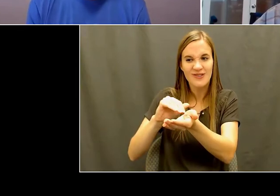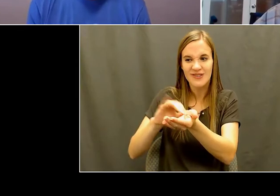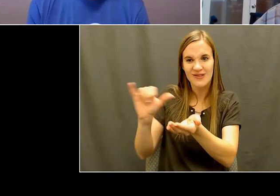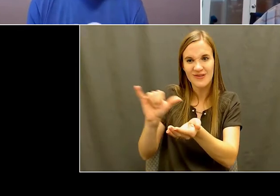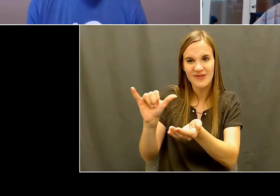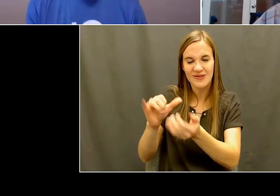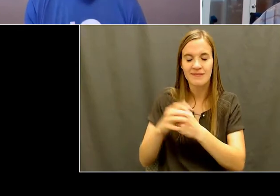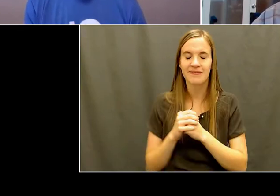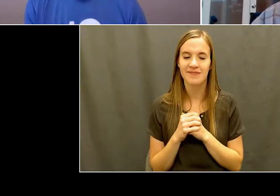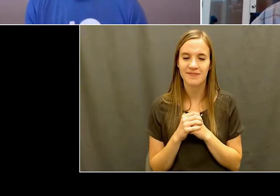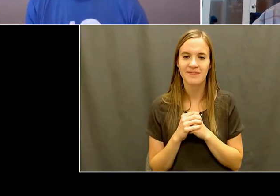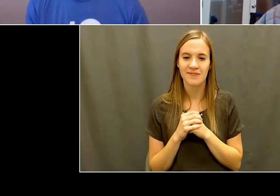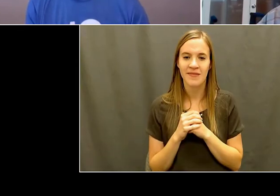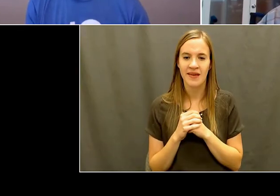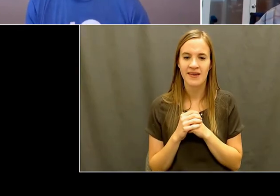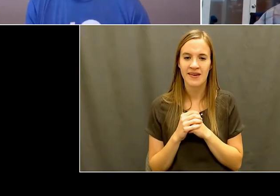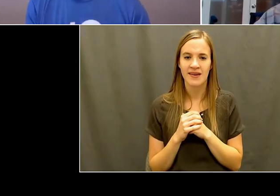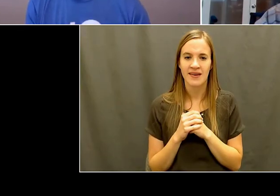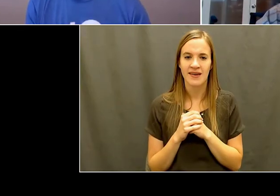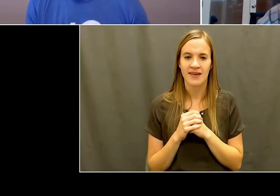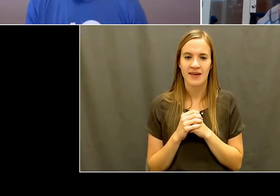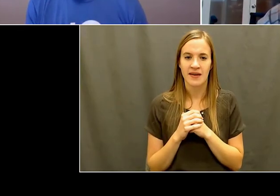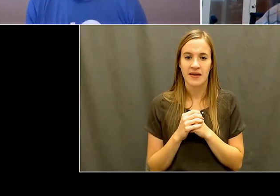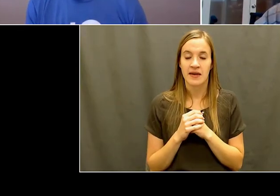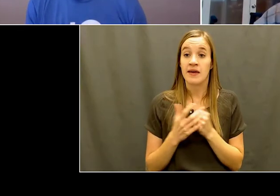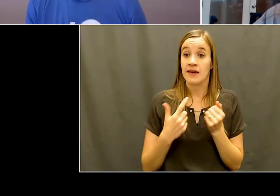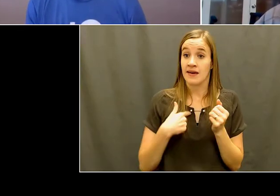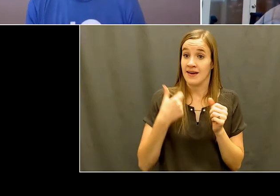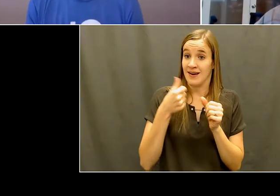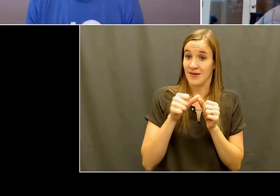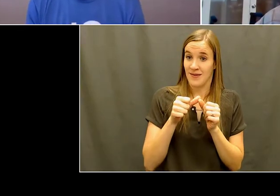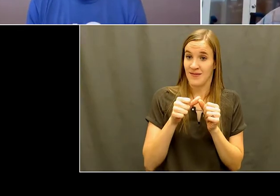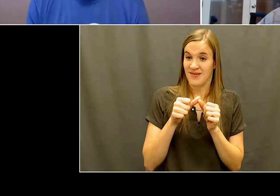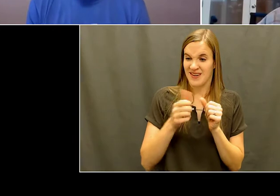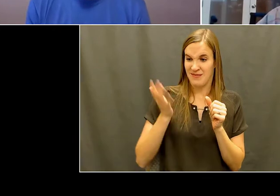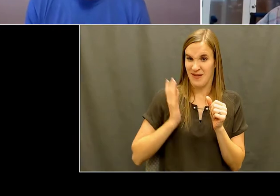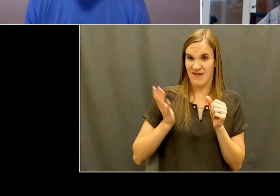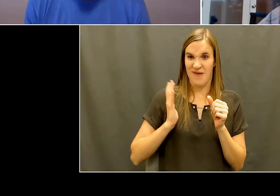the biggest deal was you know, they had the the clunkers what